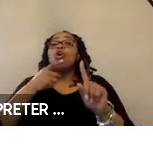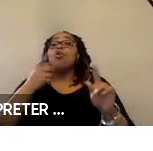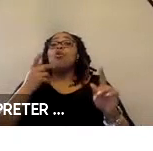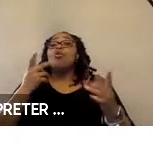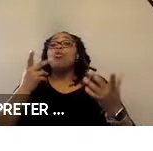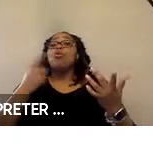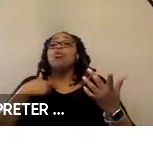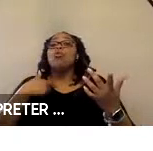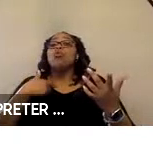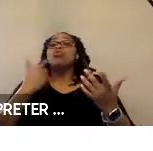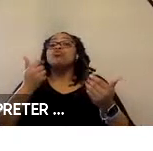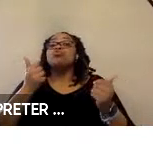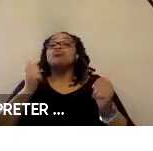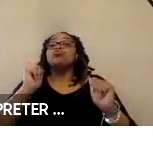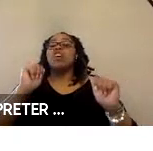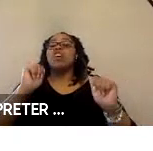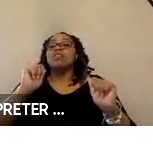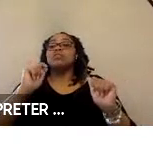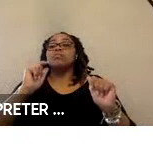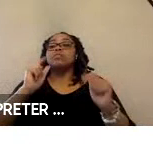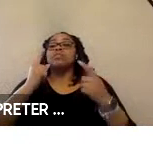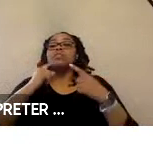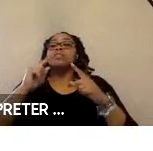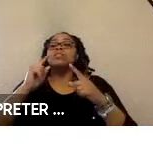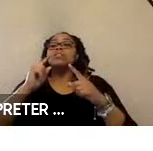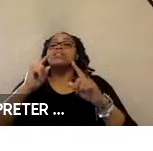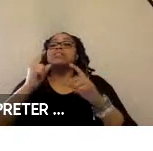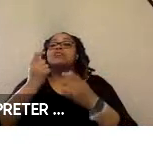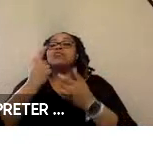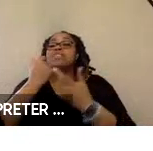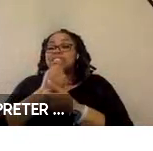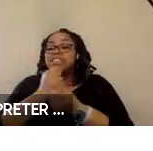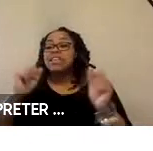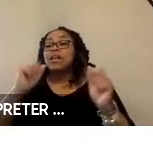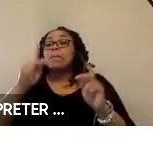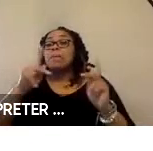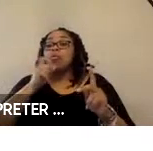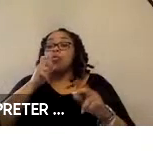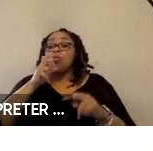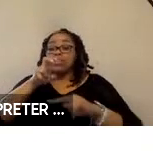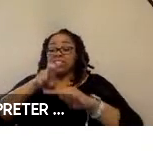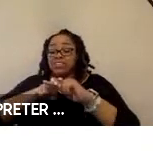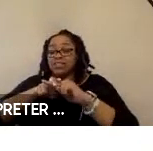safety is to achieve a level of safety for people who are seated in wheelchairs as those